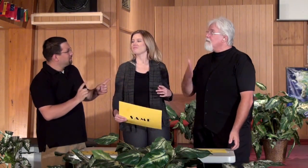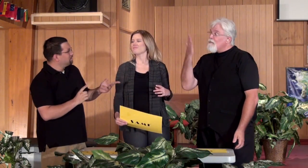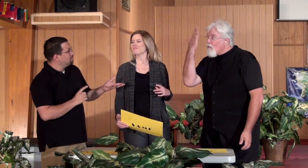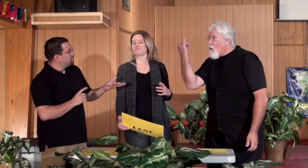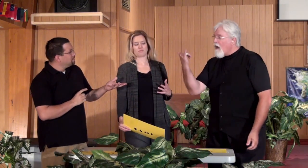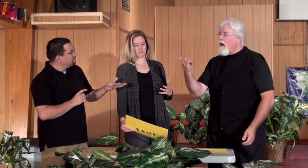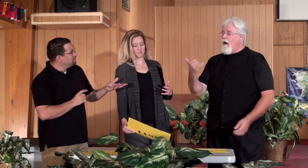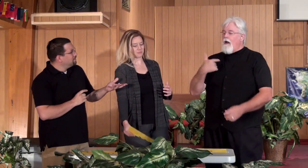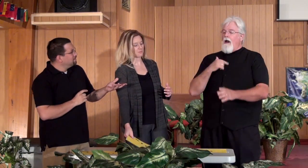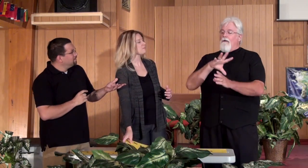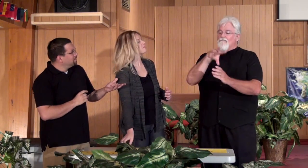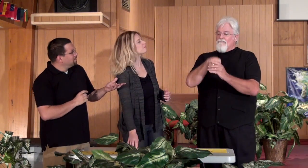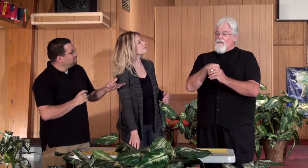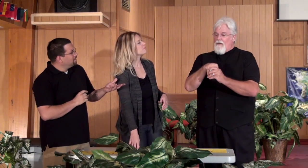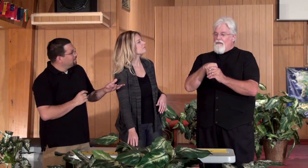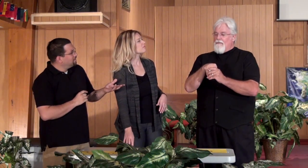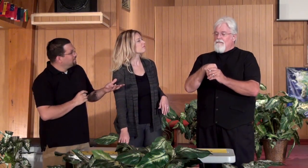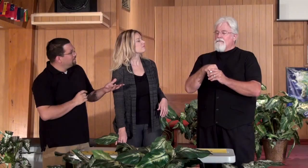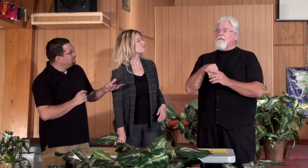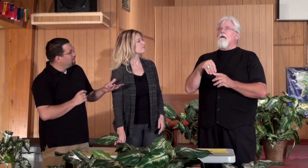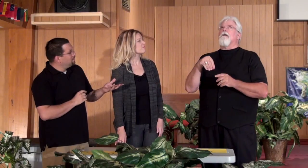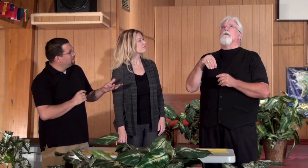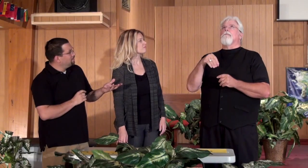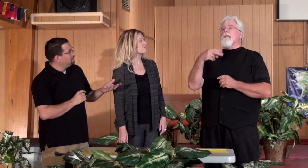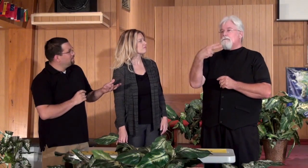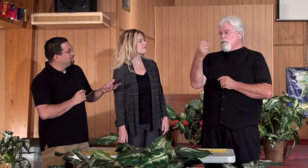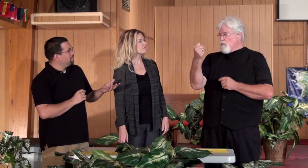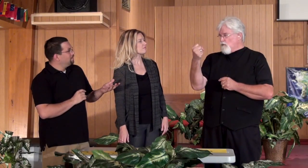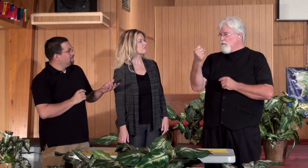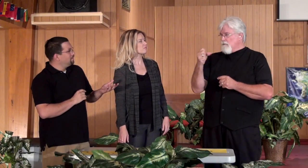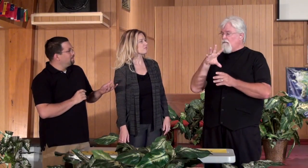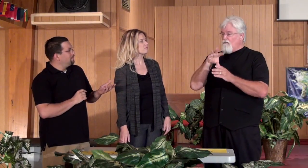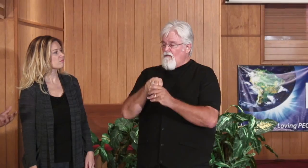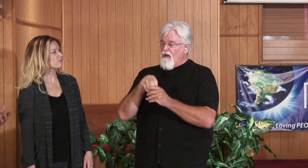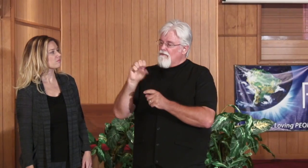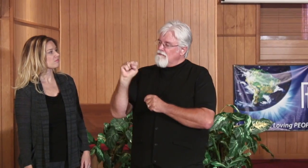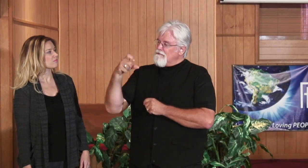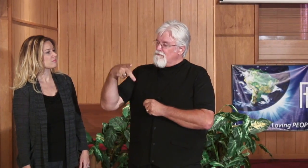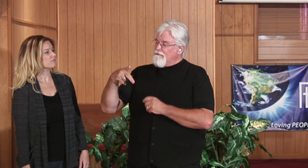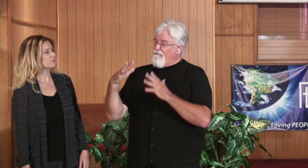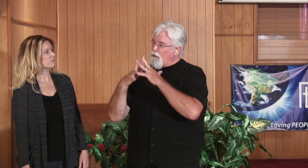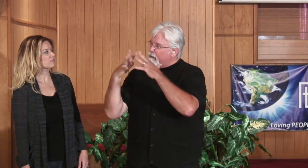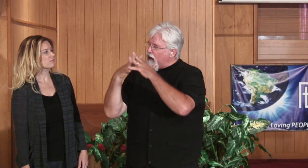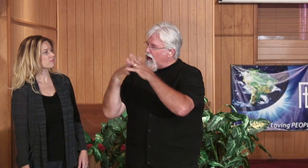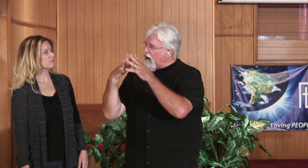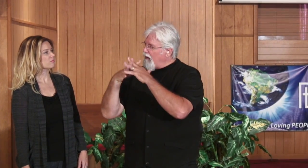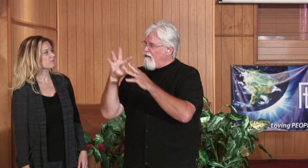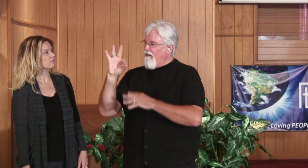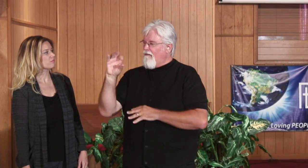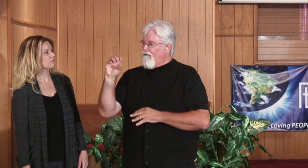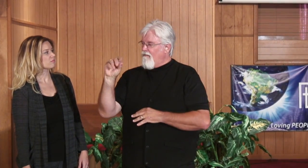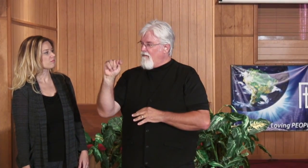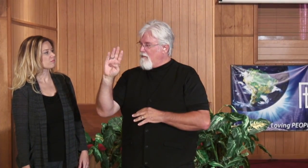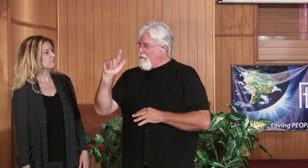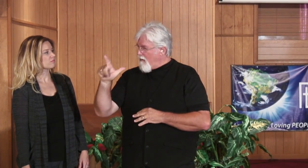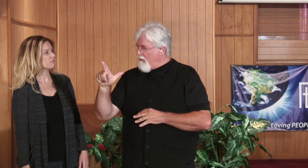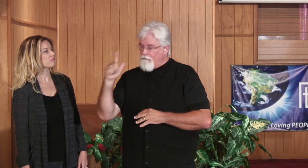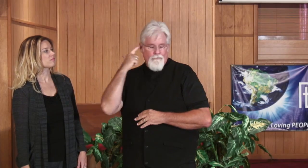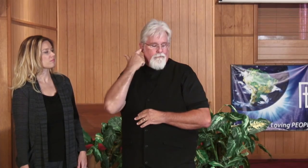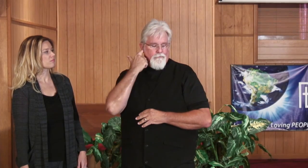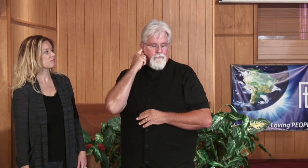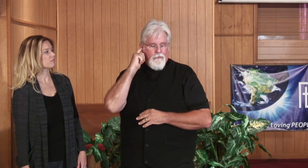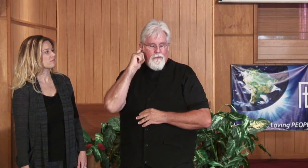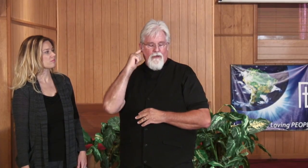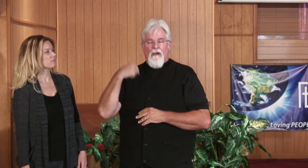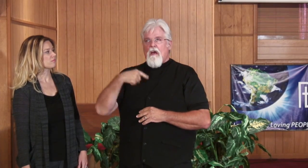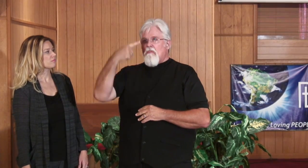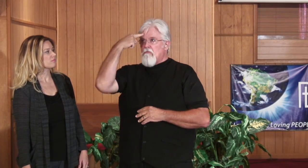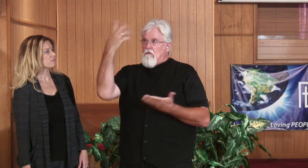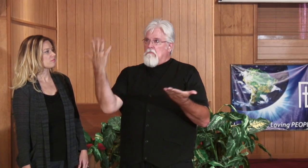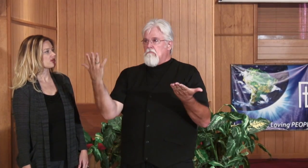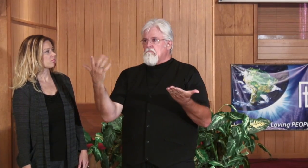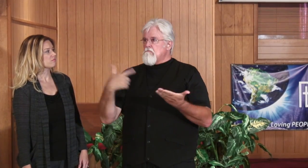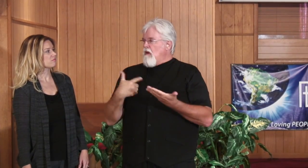Mark: The reason is because in high school I was involved in football and I thought you